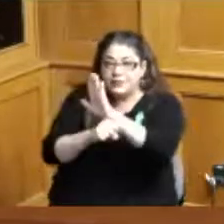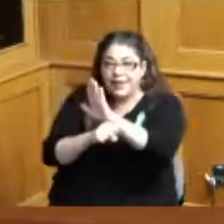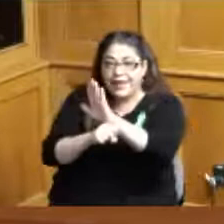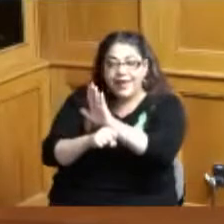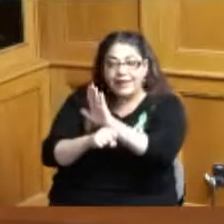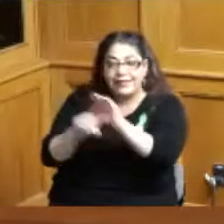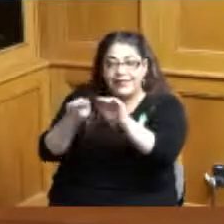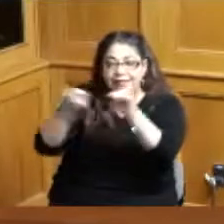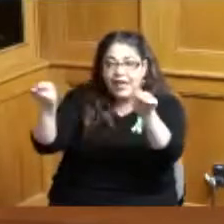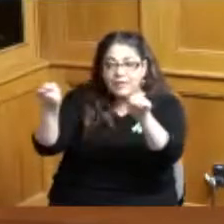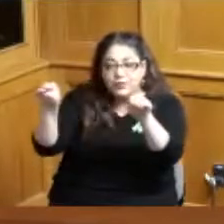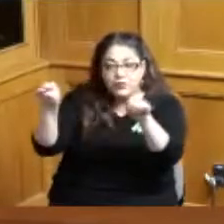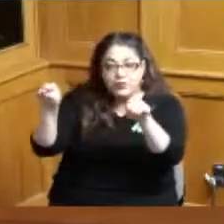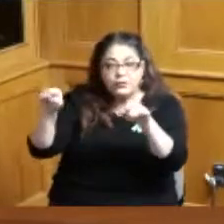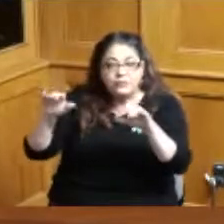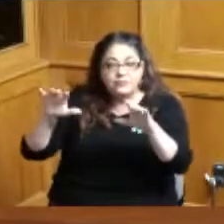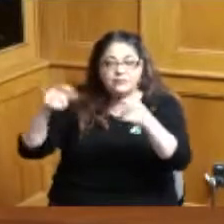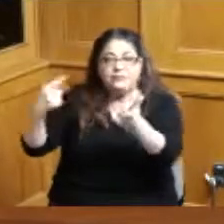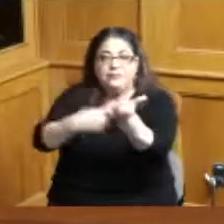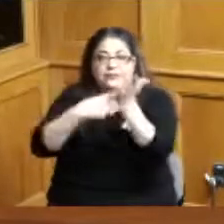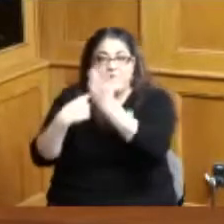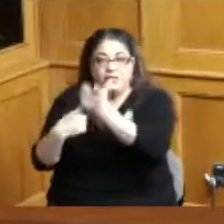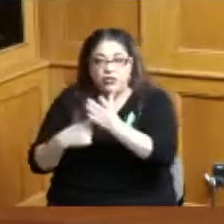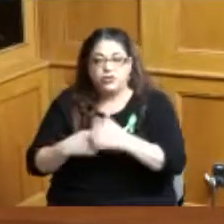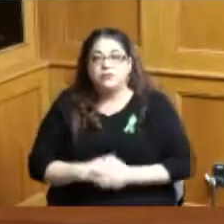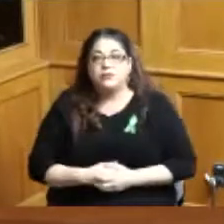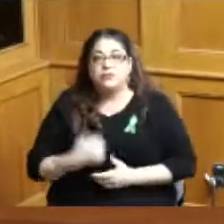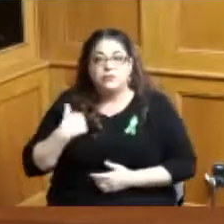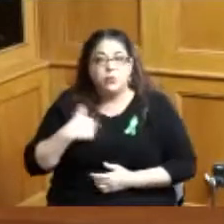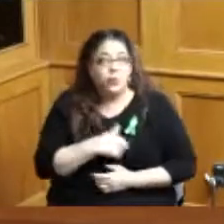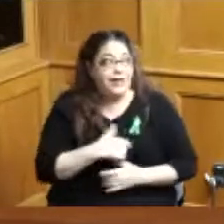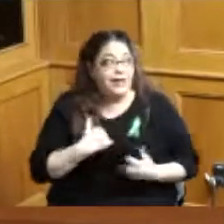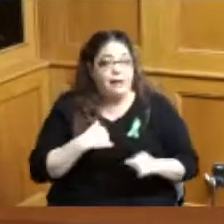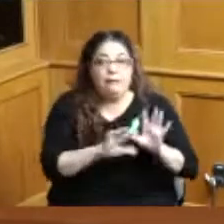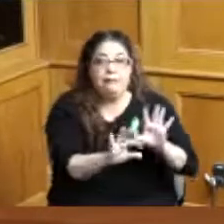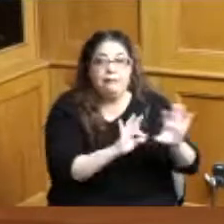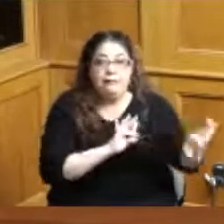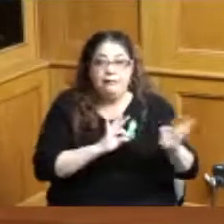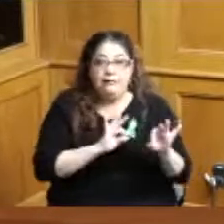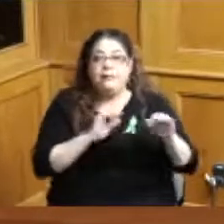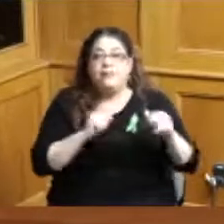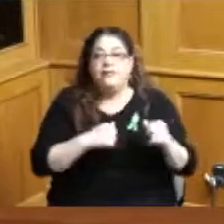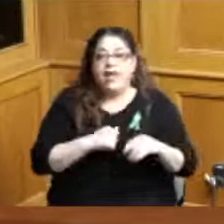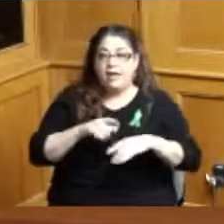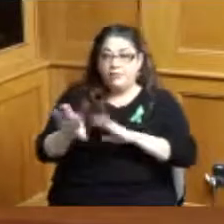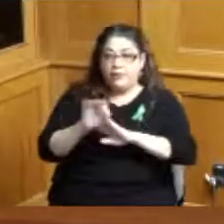absent this regional foundation meeting and voting to designate someone to go to the state Hamilton